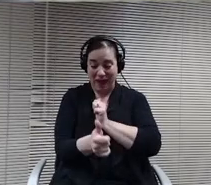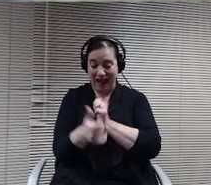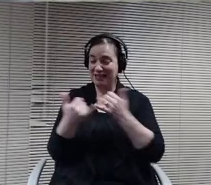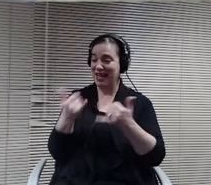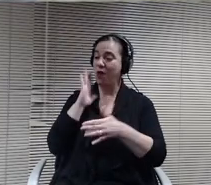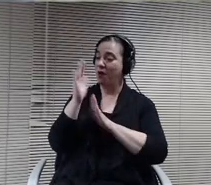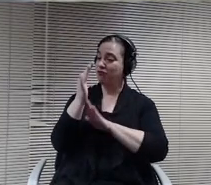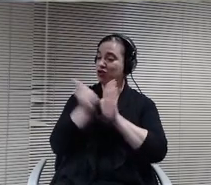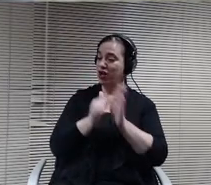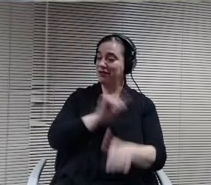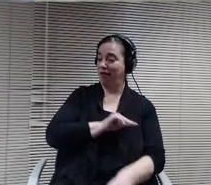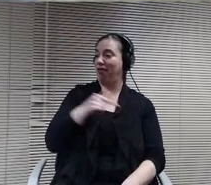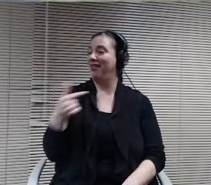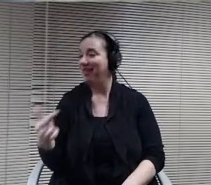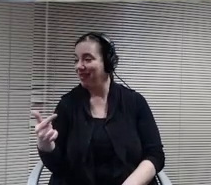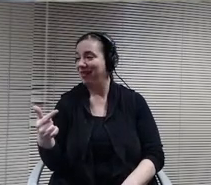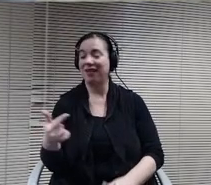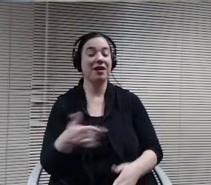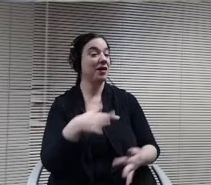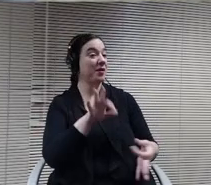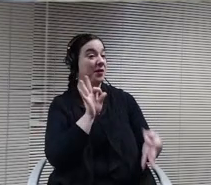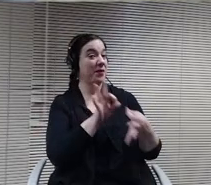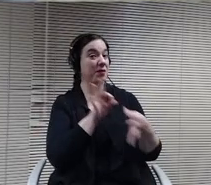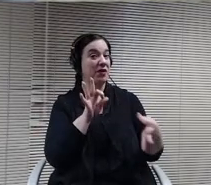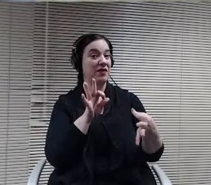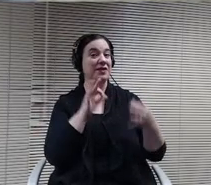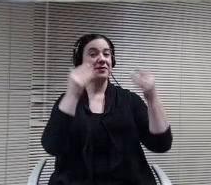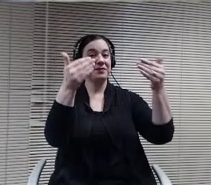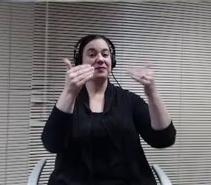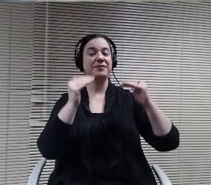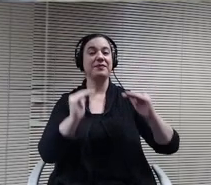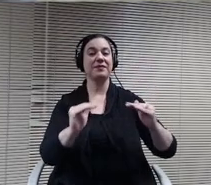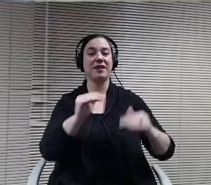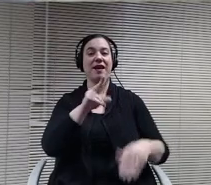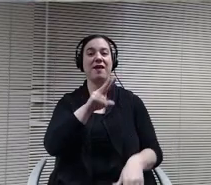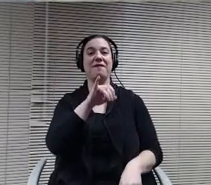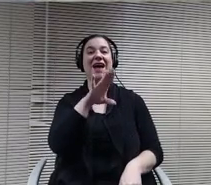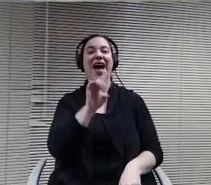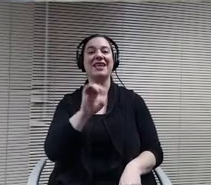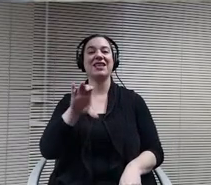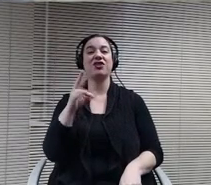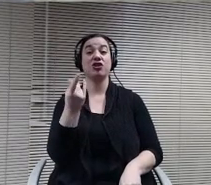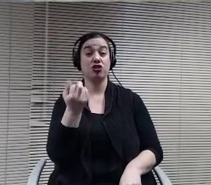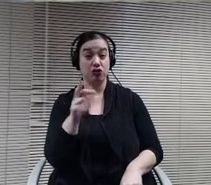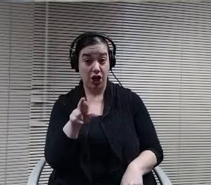move to Vice chair. Do we have any nominations for the Office of Vice Chair Christine?